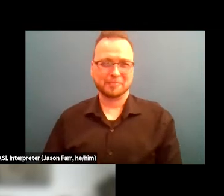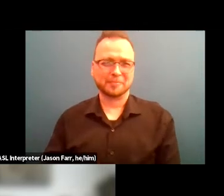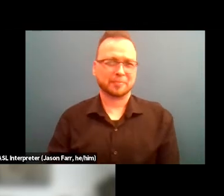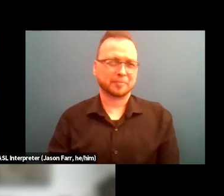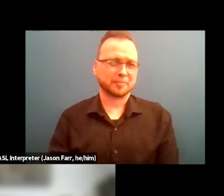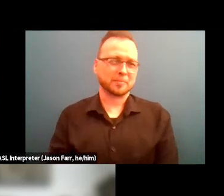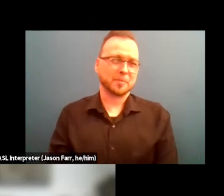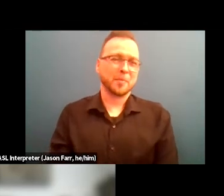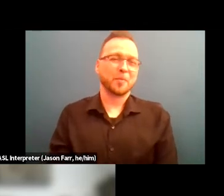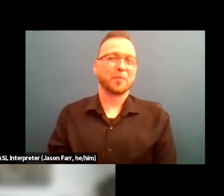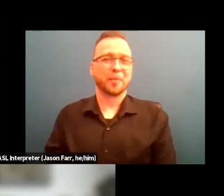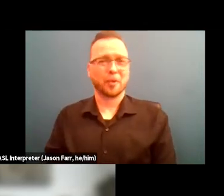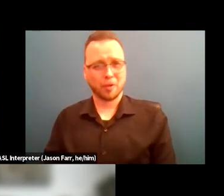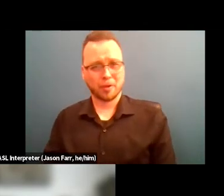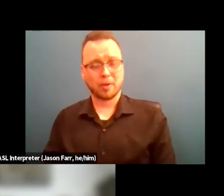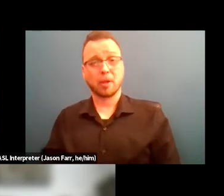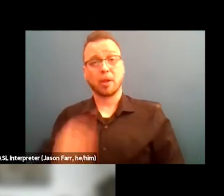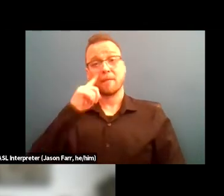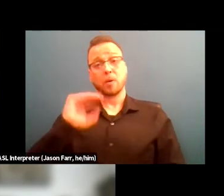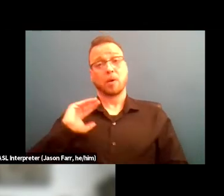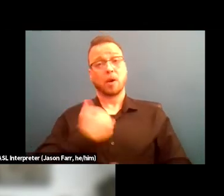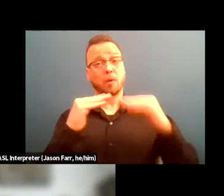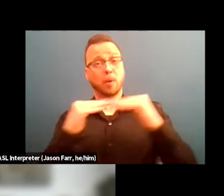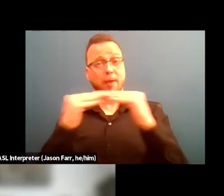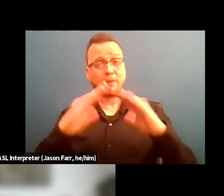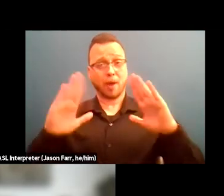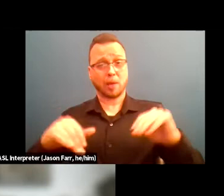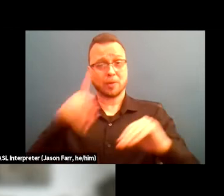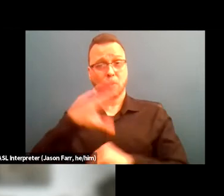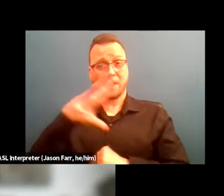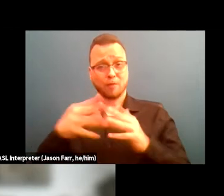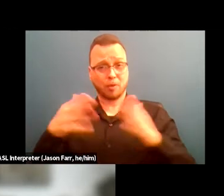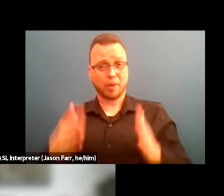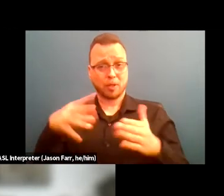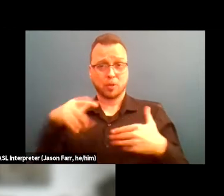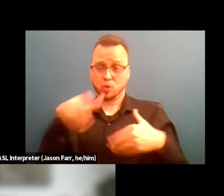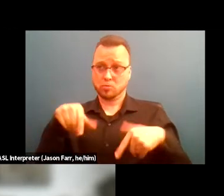Okay for our equitable housing for African Americans in recovery, of course, you know,